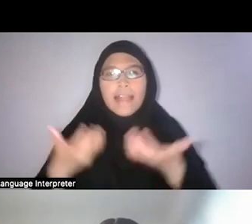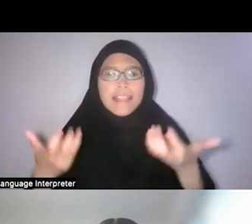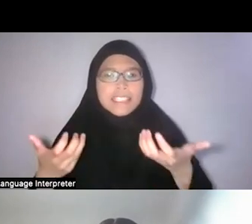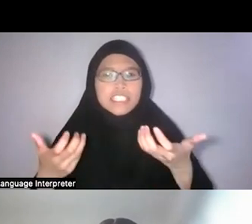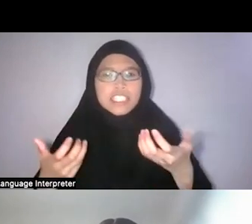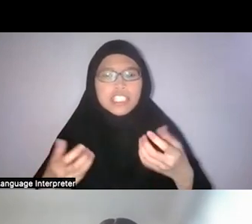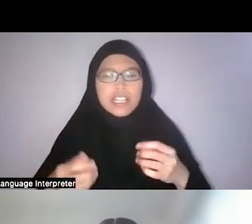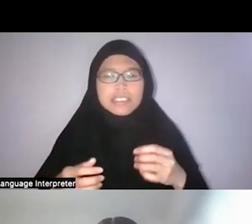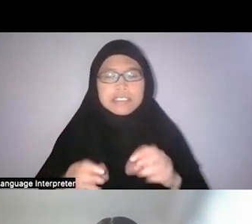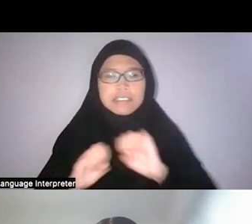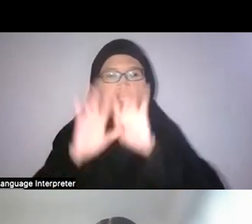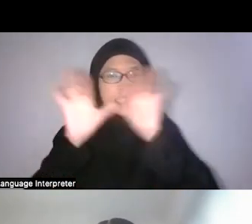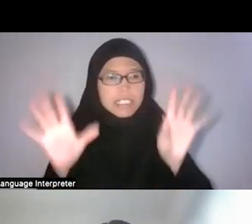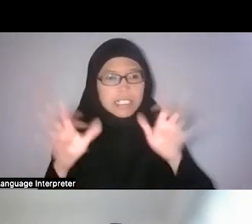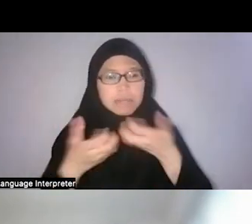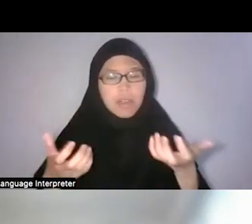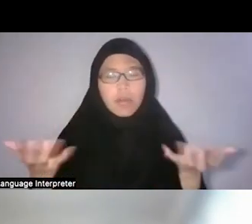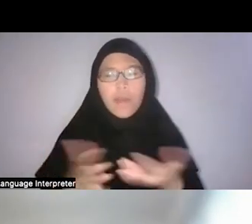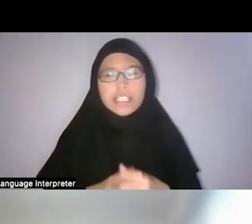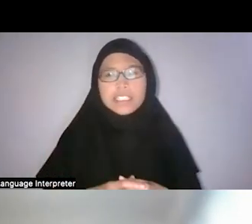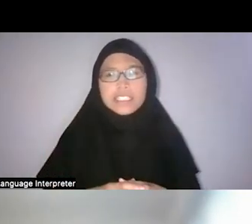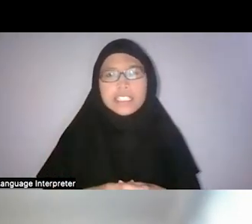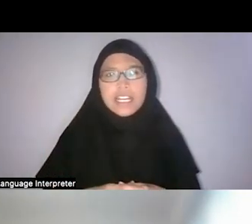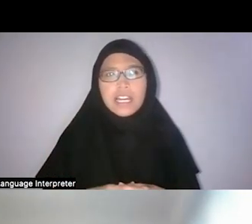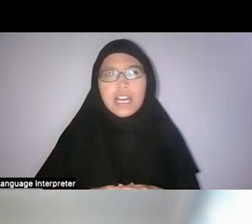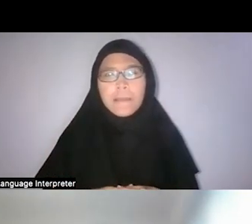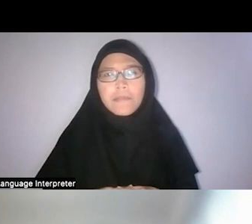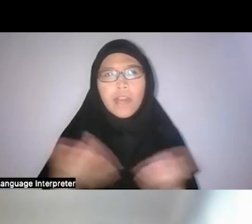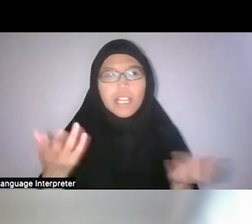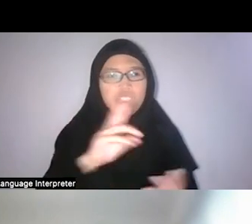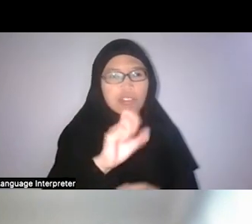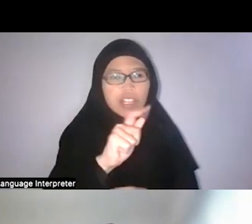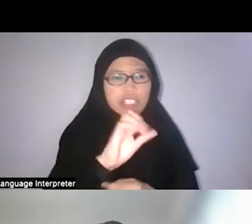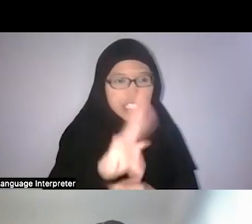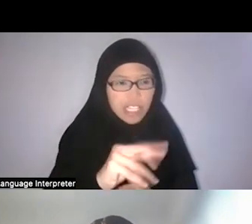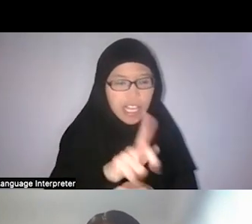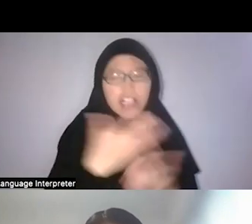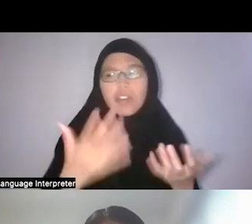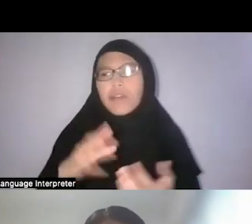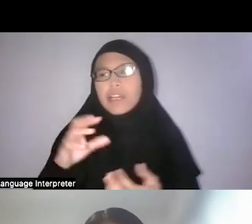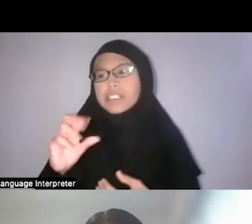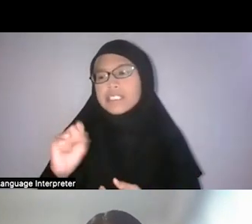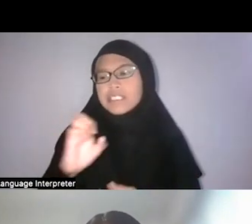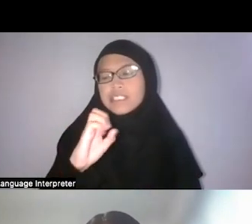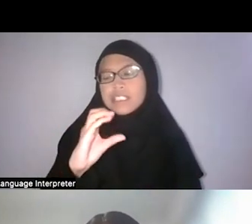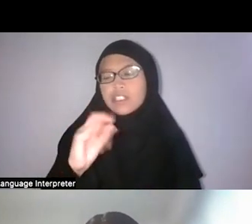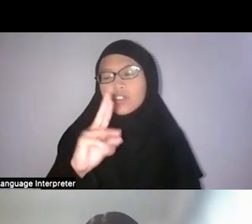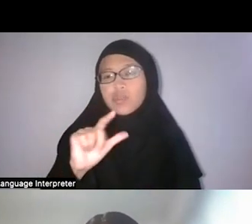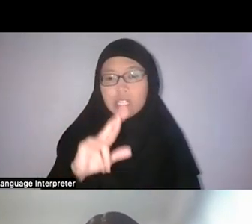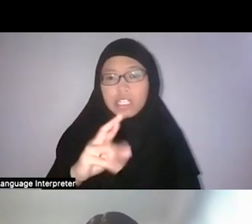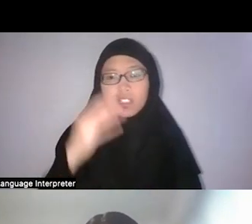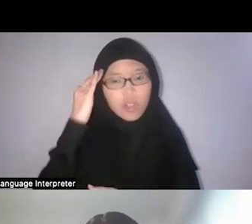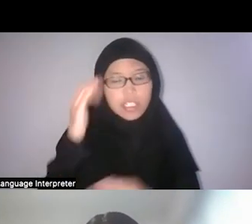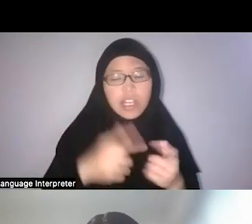what was rational and secular knowledge and what was mystical, religious, spiritual knowledge.